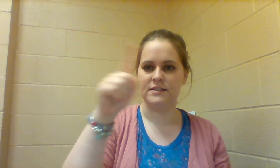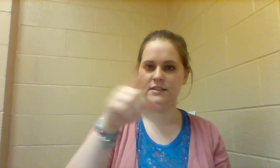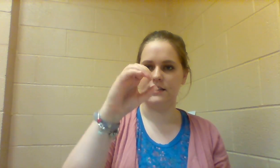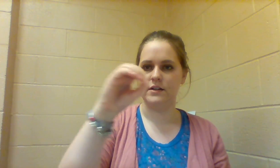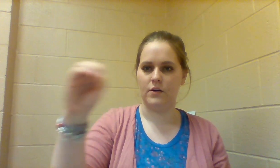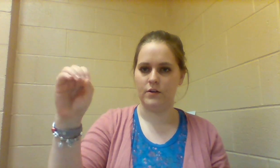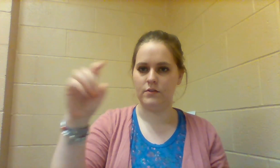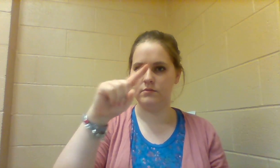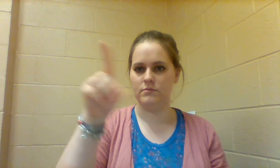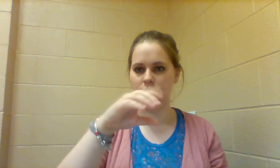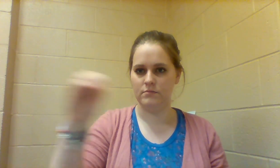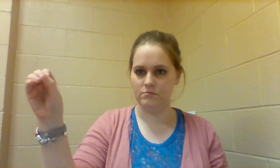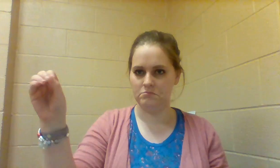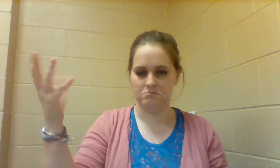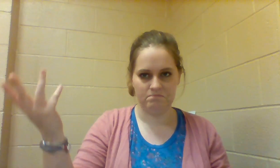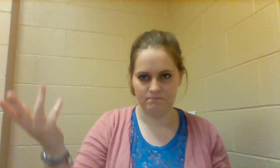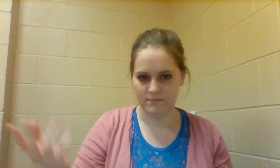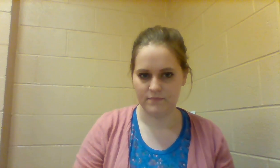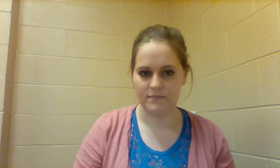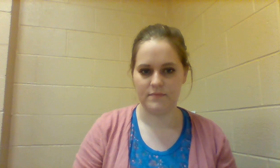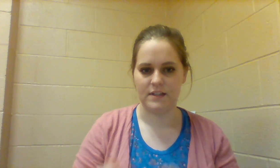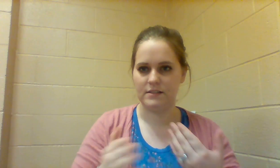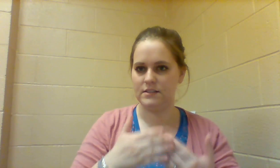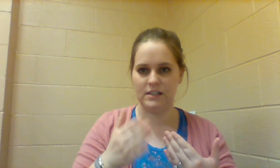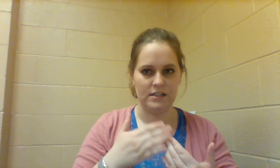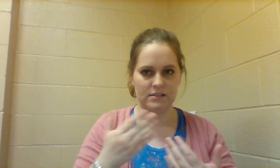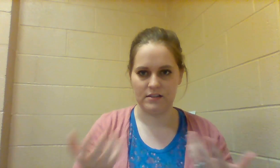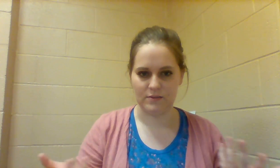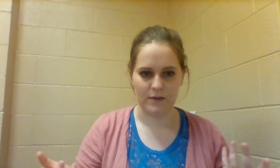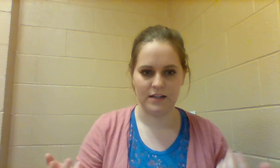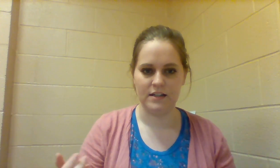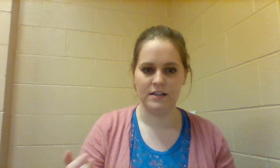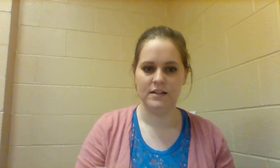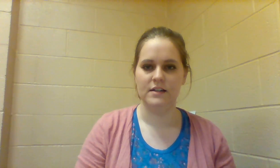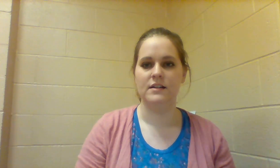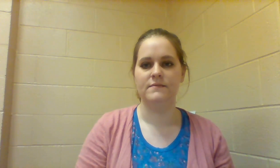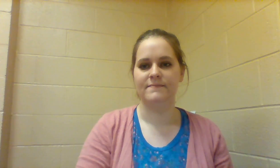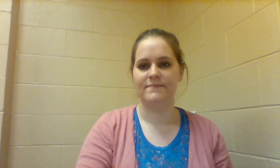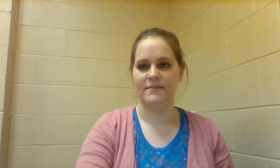Z O O that's the easiest way